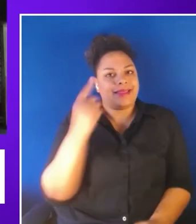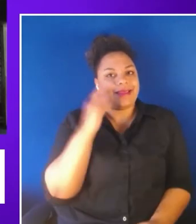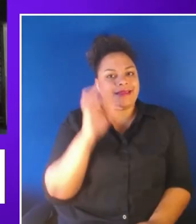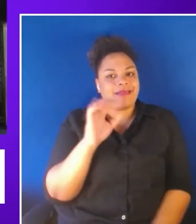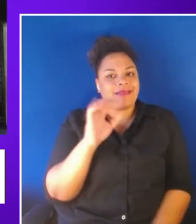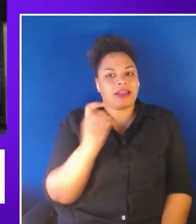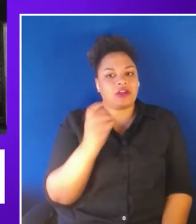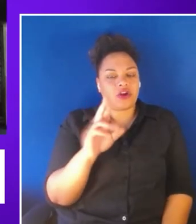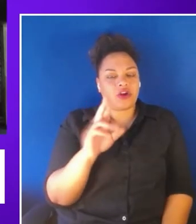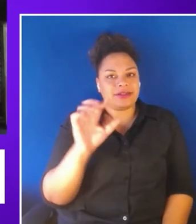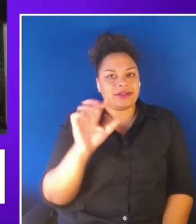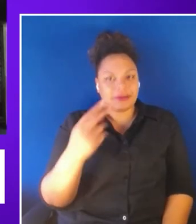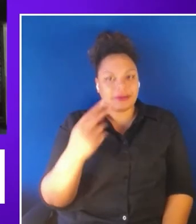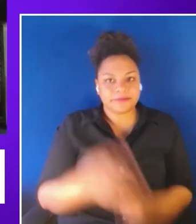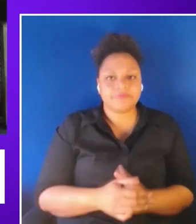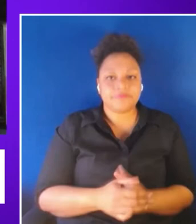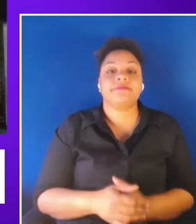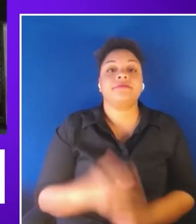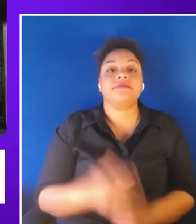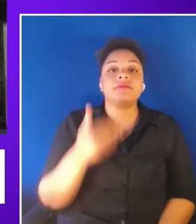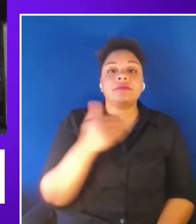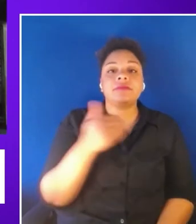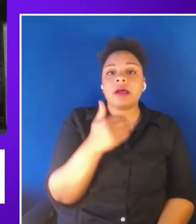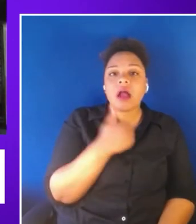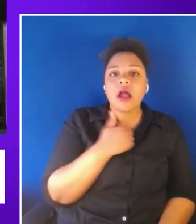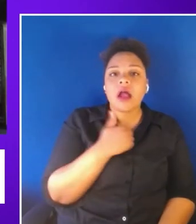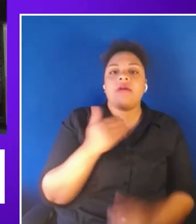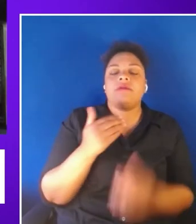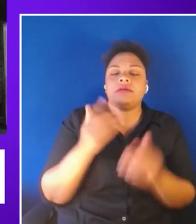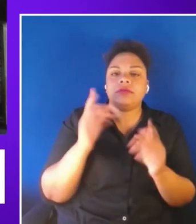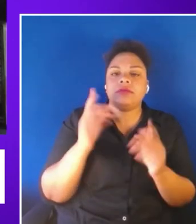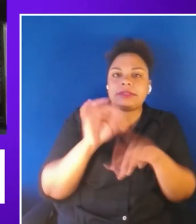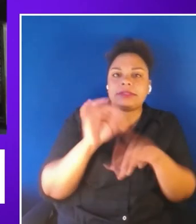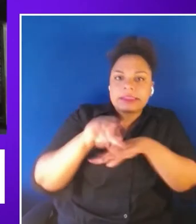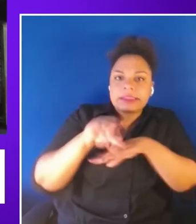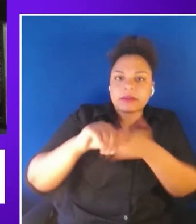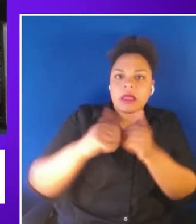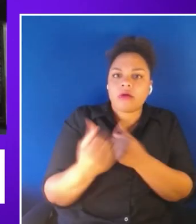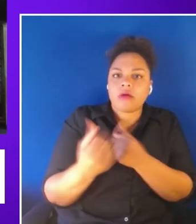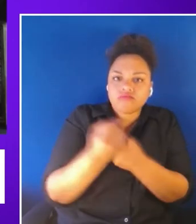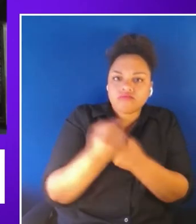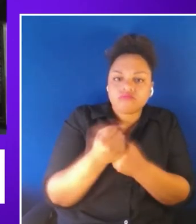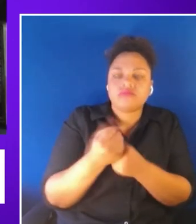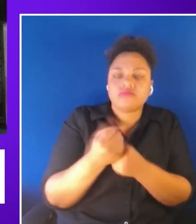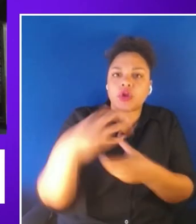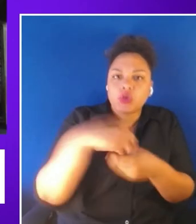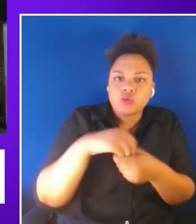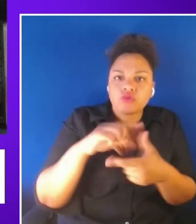on fostering a culture of inclusion and accessibility engaging in accessibility dialogue